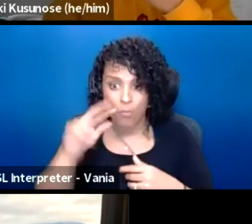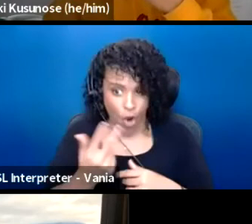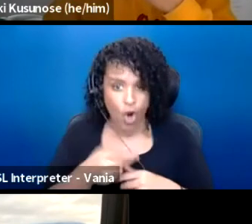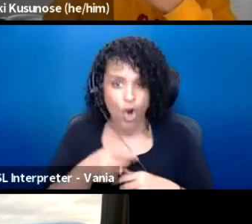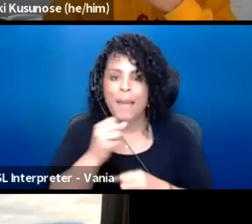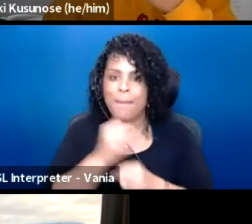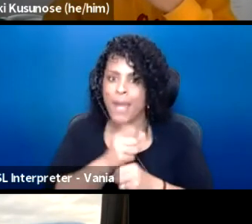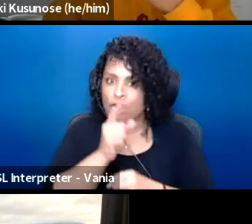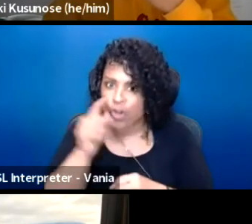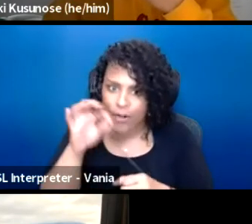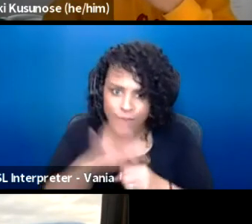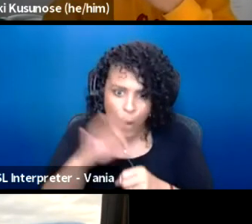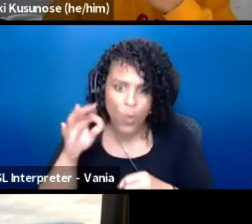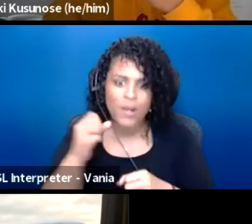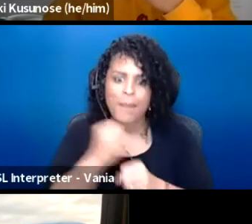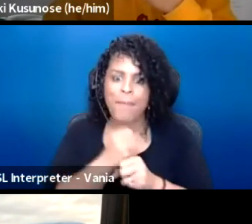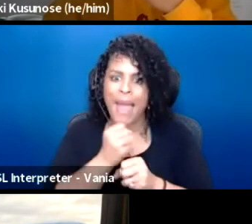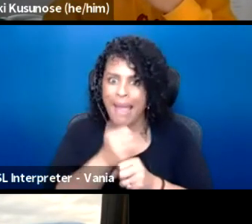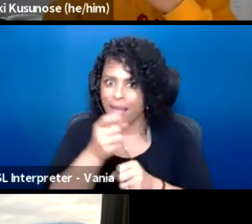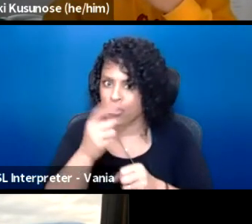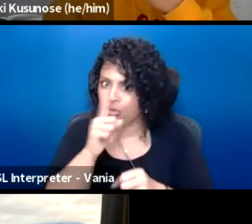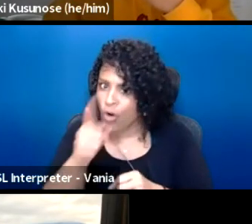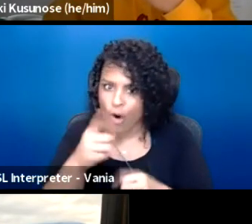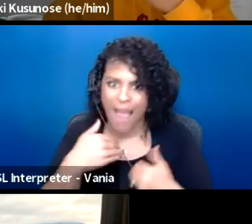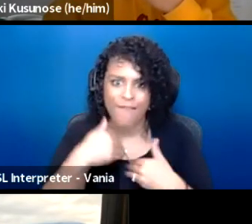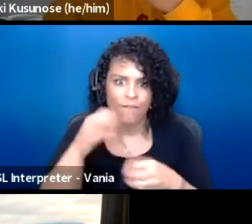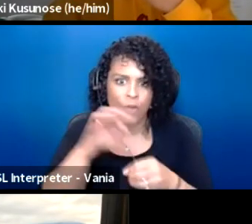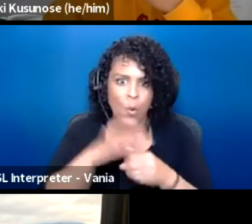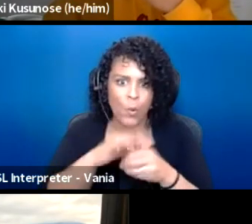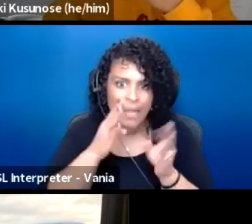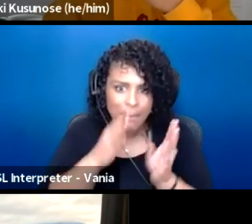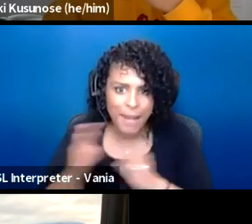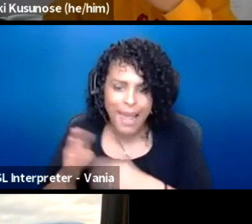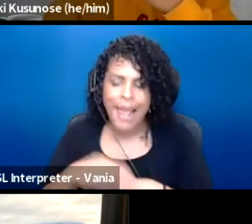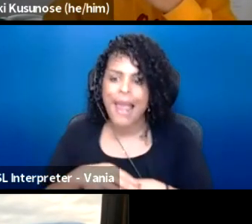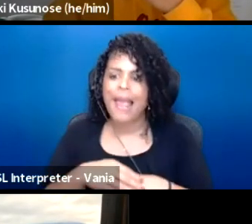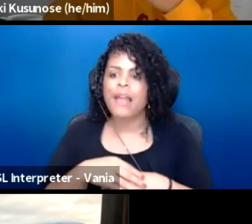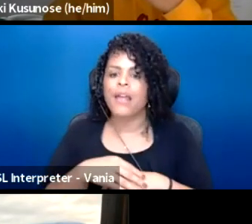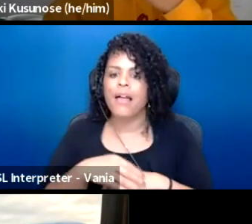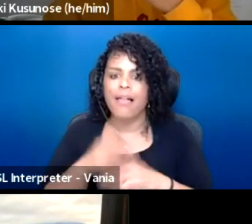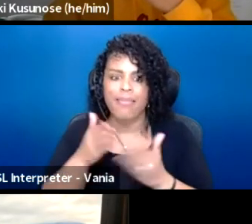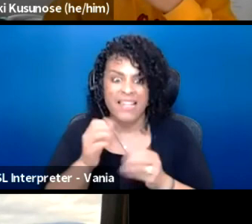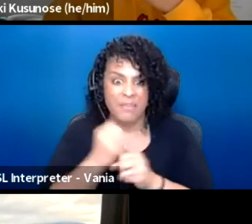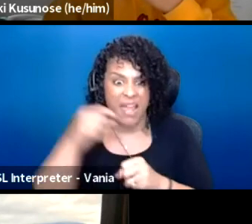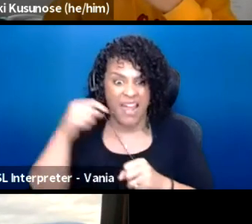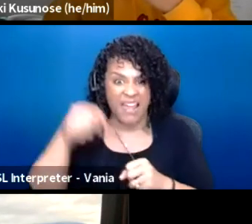Please make a voting plan and let's make this vision of theater happen.